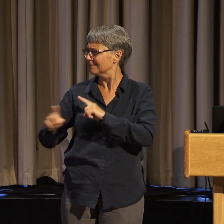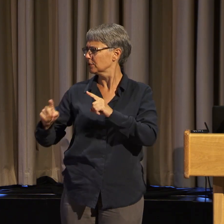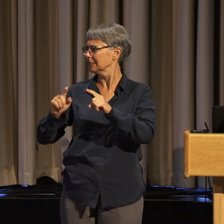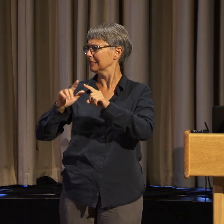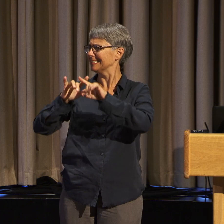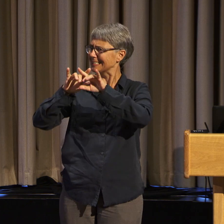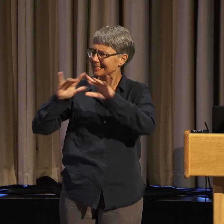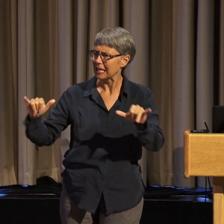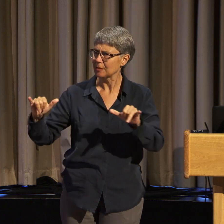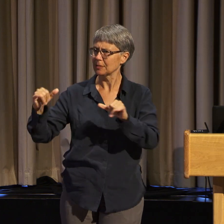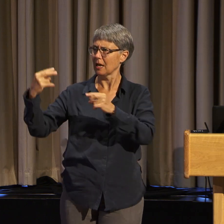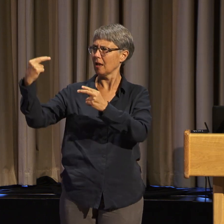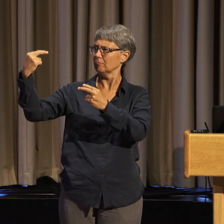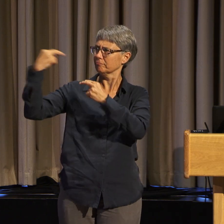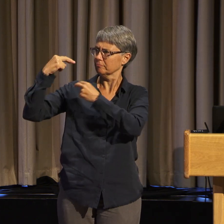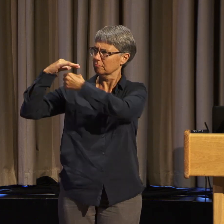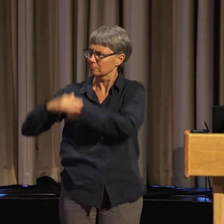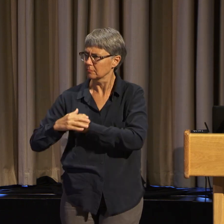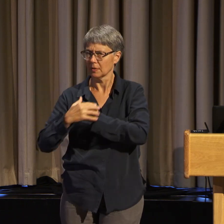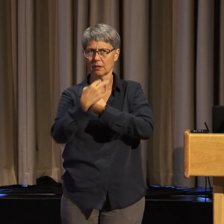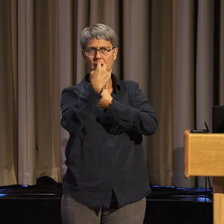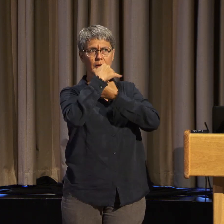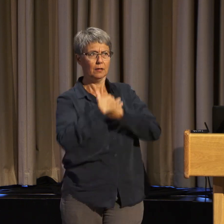living at the intersection of being a woman